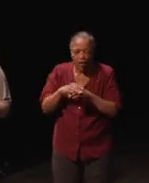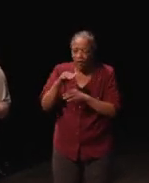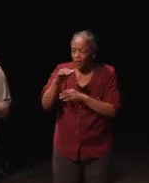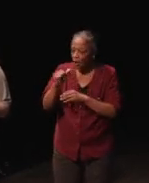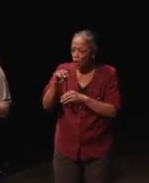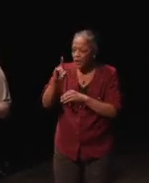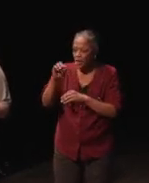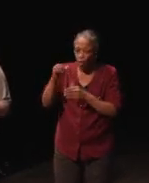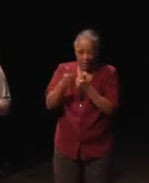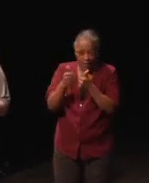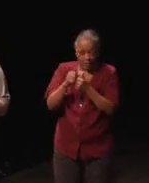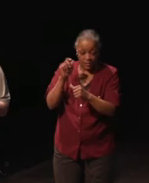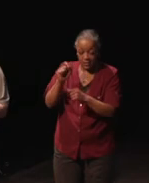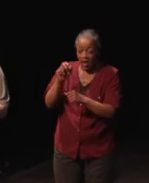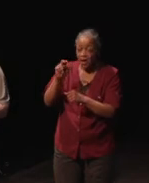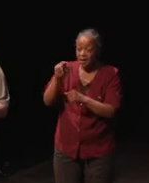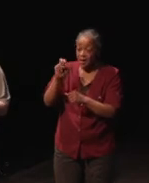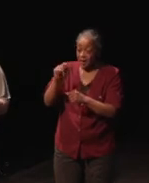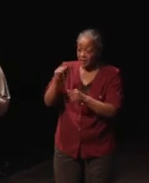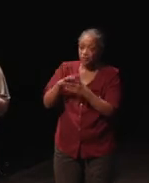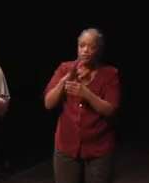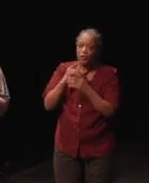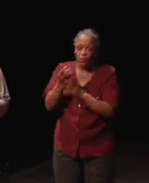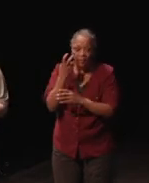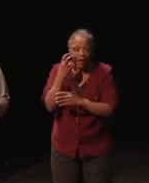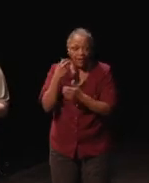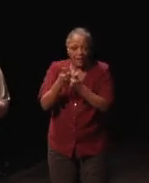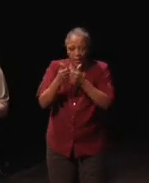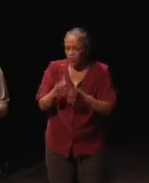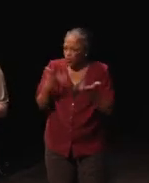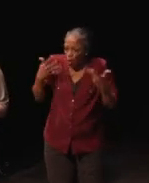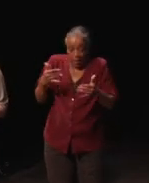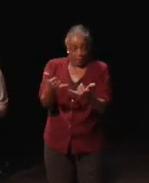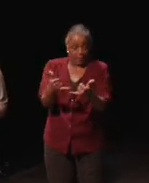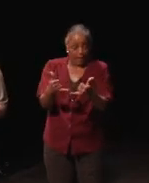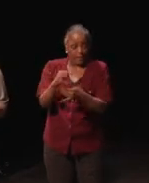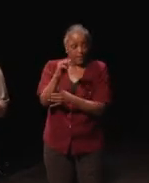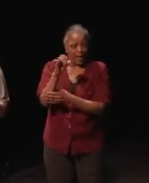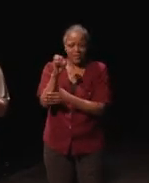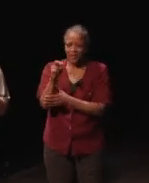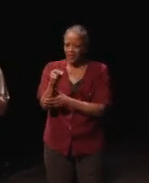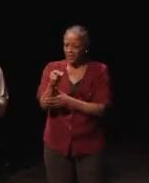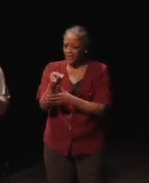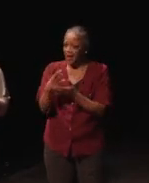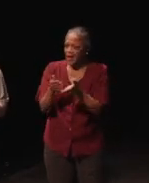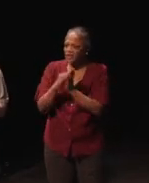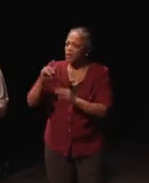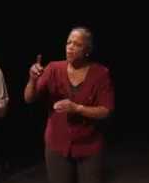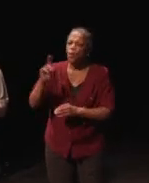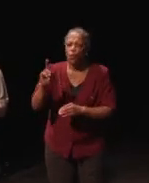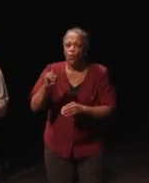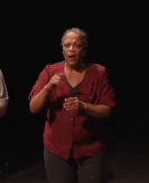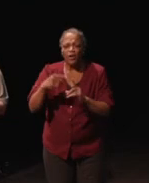talking with blind gamers who were already playing Madden, and asking them, "Where are your pain points?"